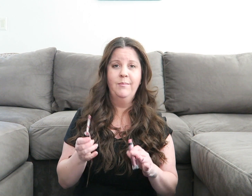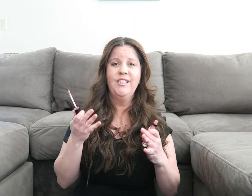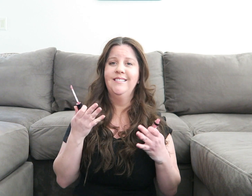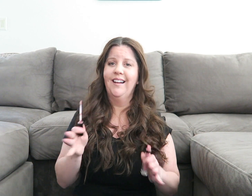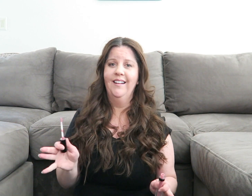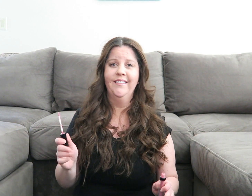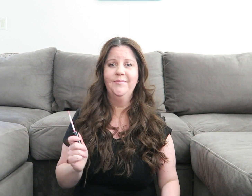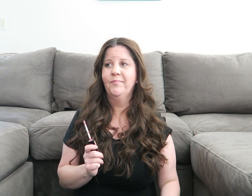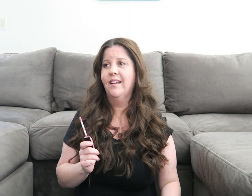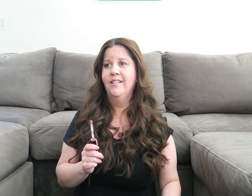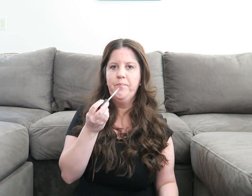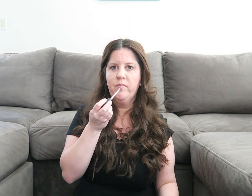I'm just done